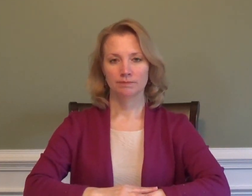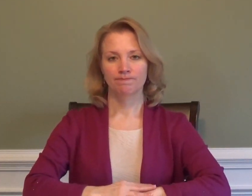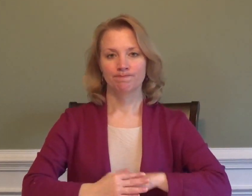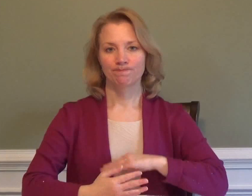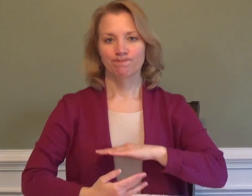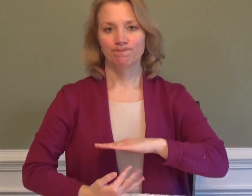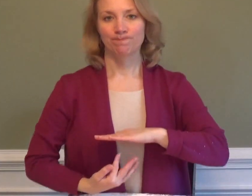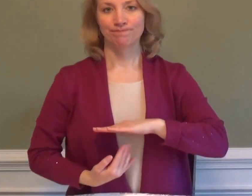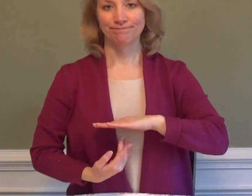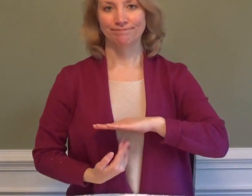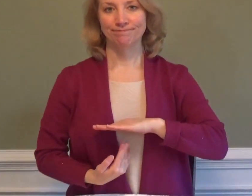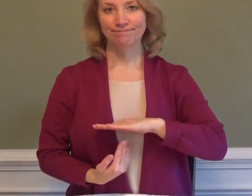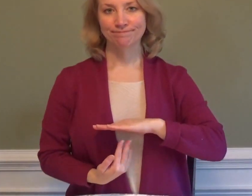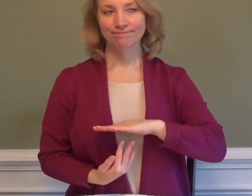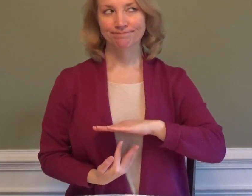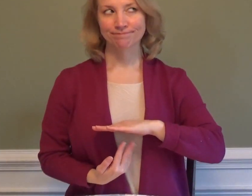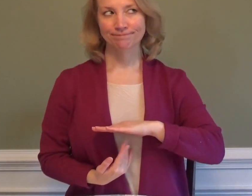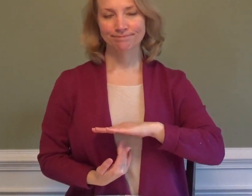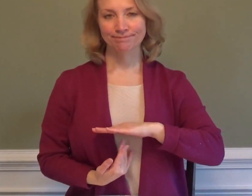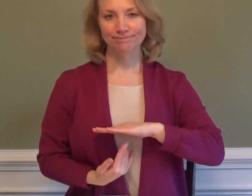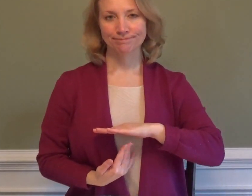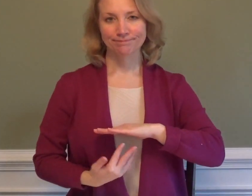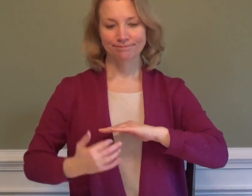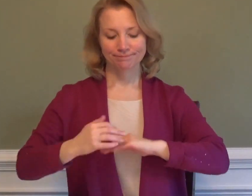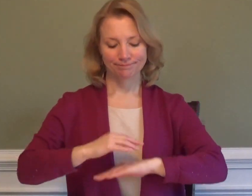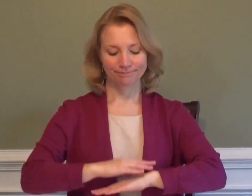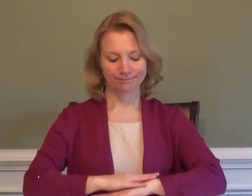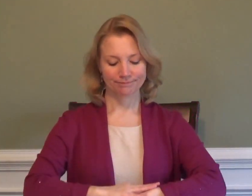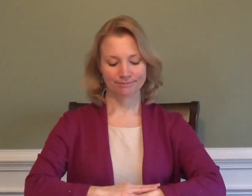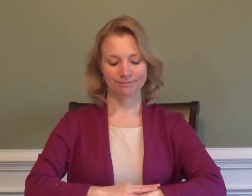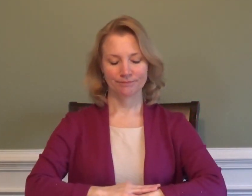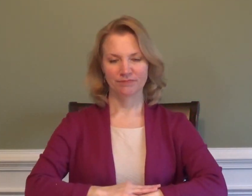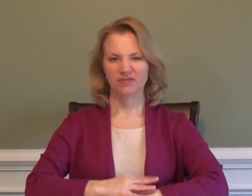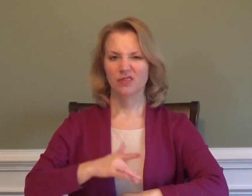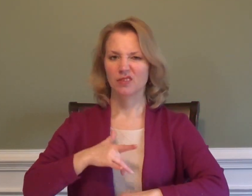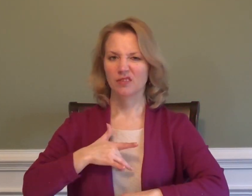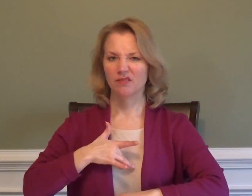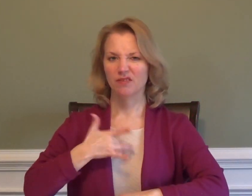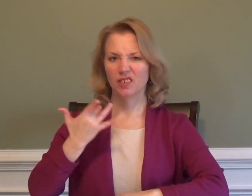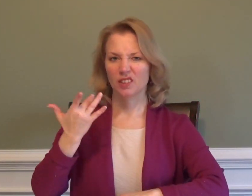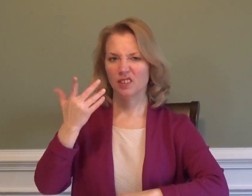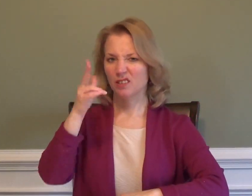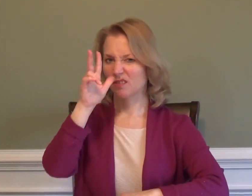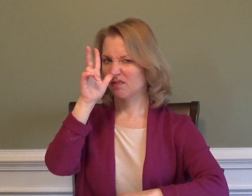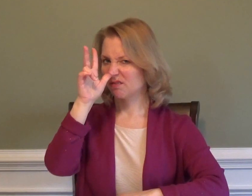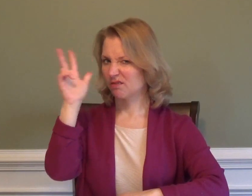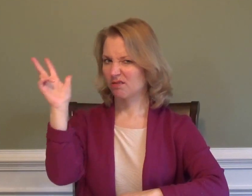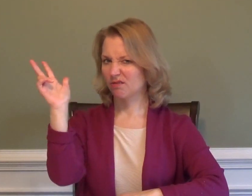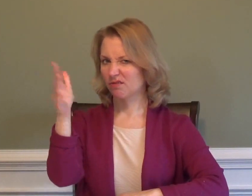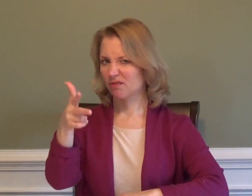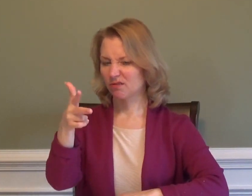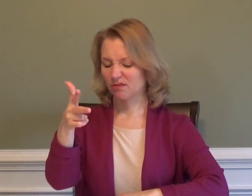BOILING-MAD FEEL LOUSY